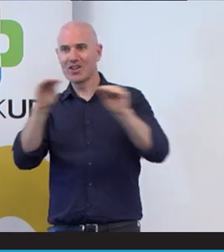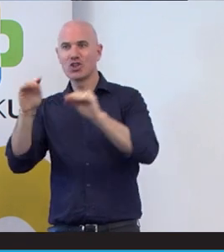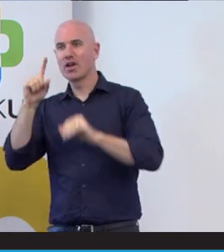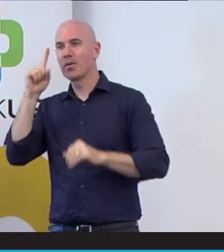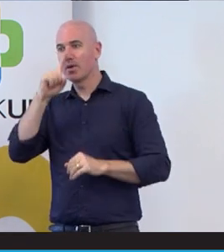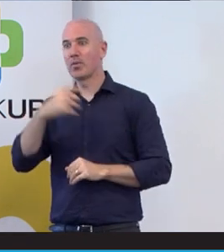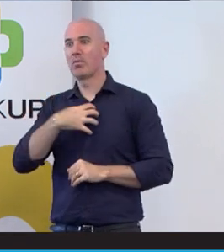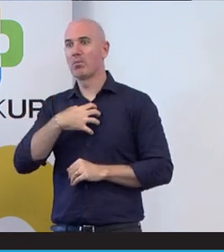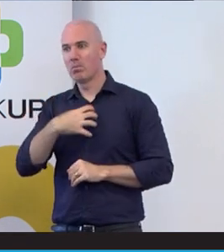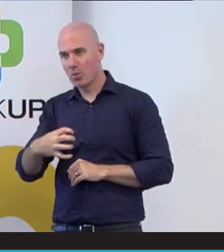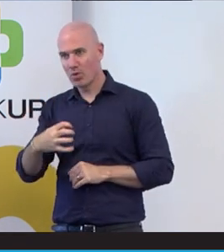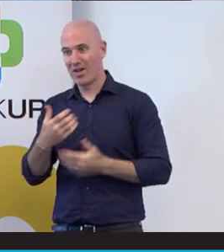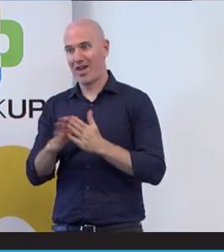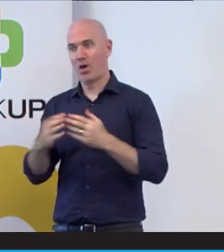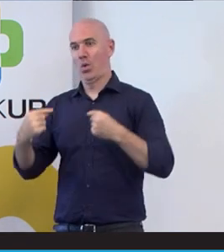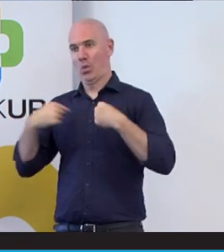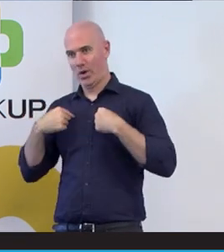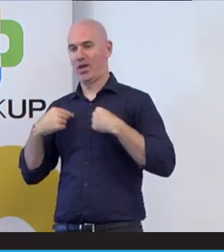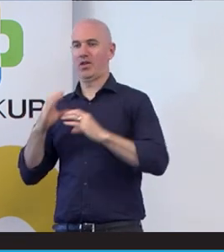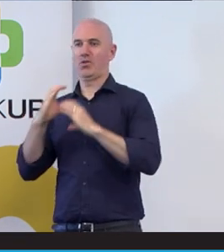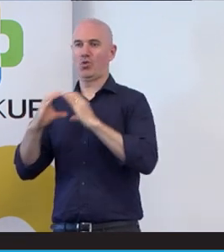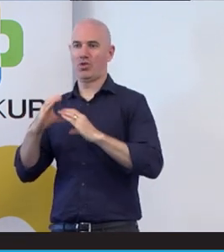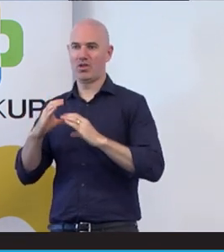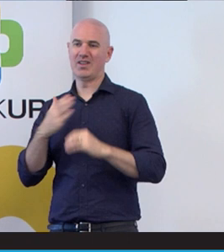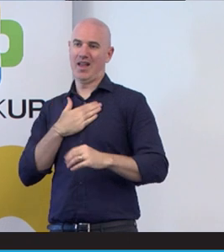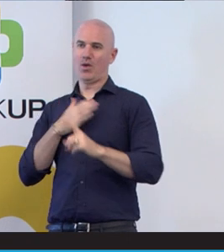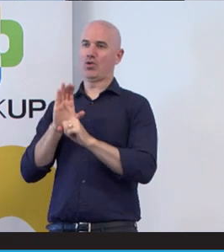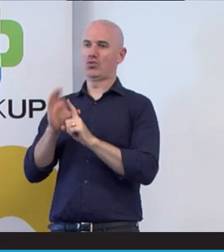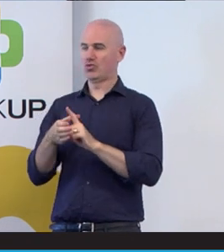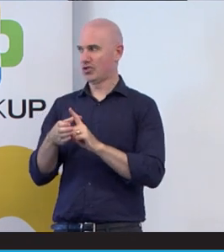of this is how we communicate this is our value. This is our culture and that's how